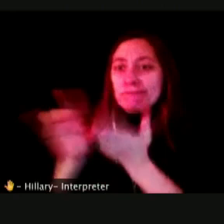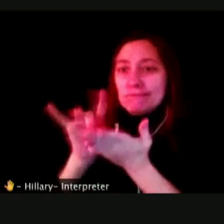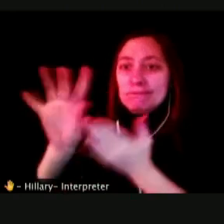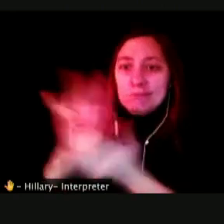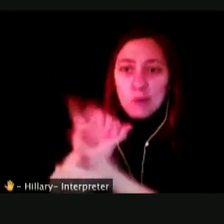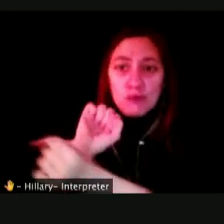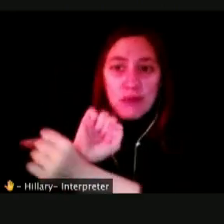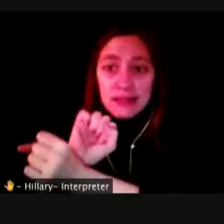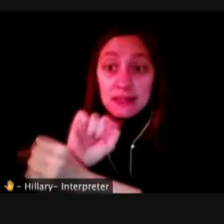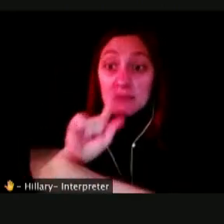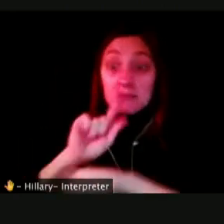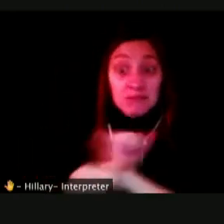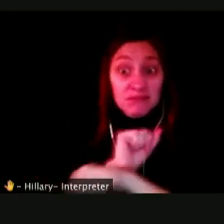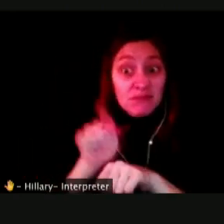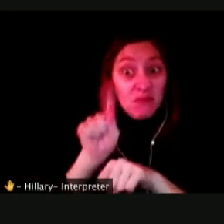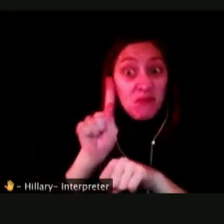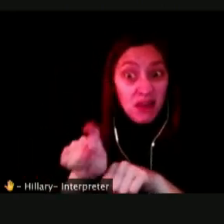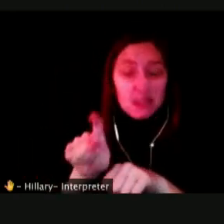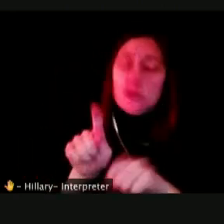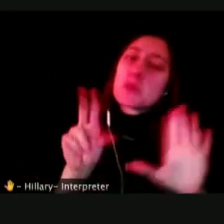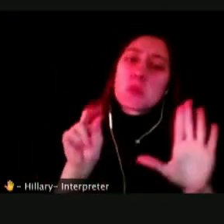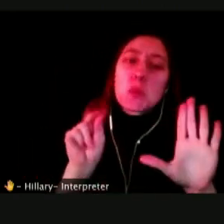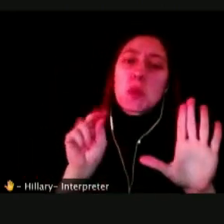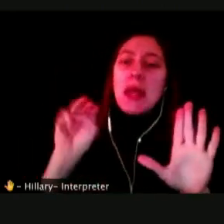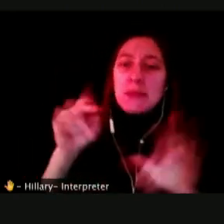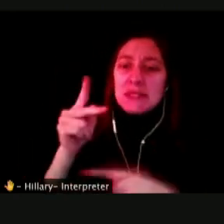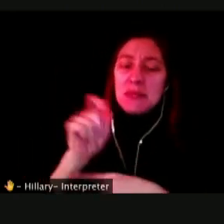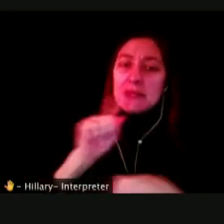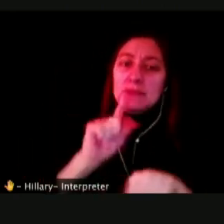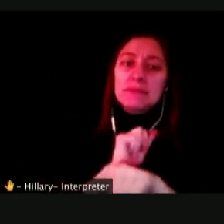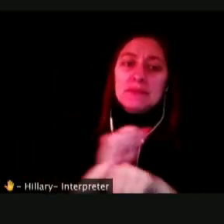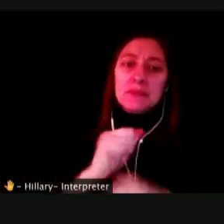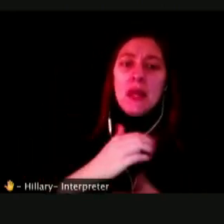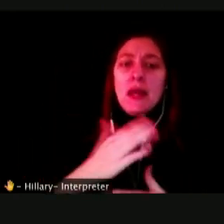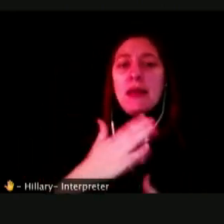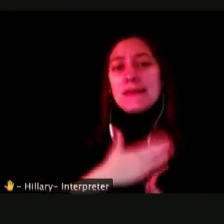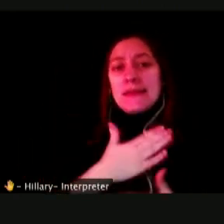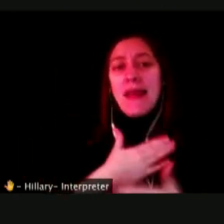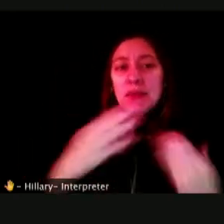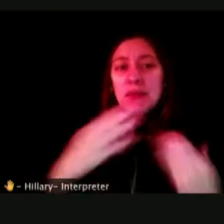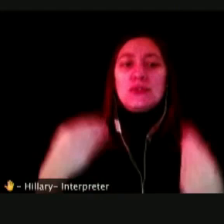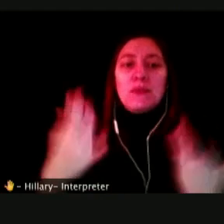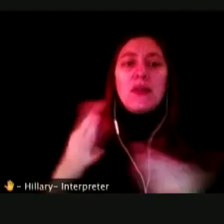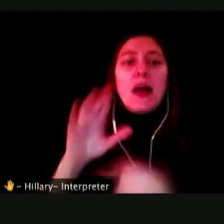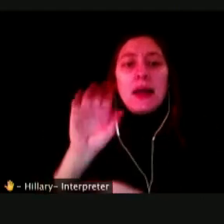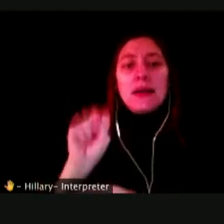WAY. MCPS IS PROUD TO ANNOUNCE THE YOUTH PREVENTION RESILIENCY EDUCATION PROGRAM.